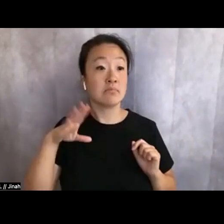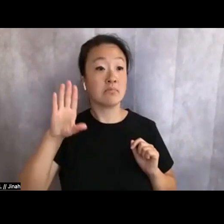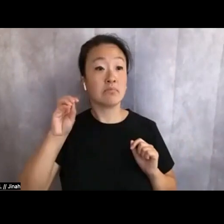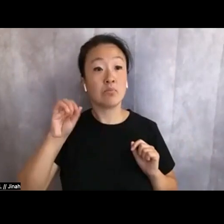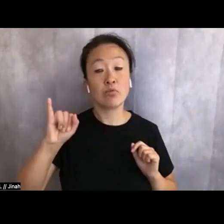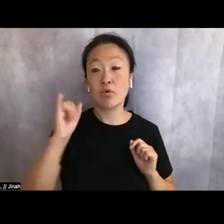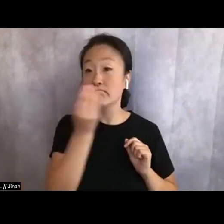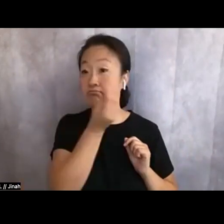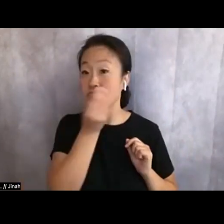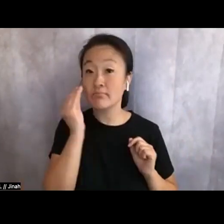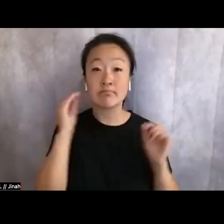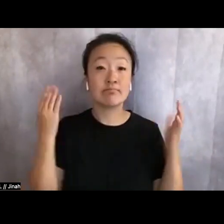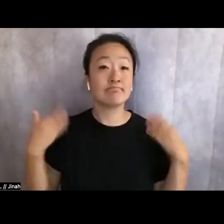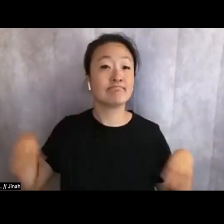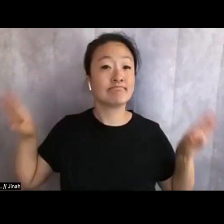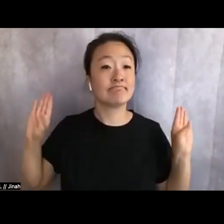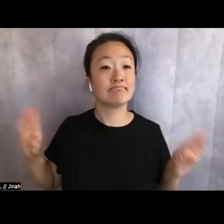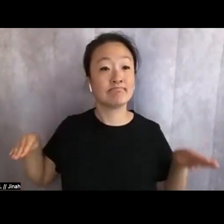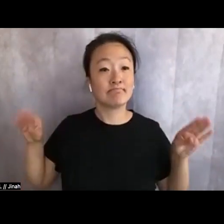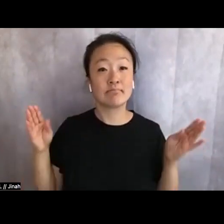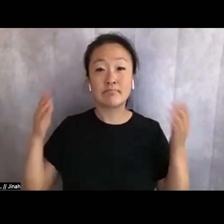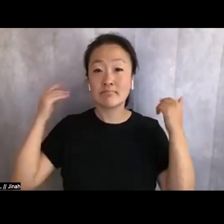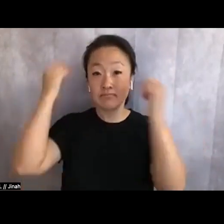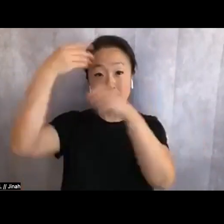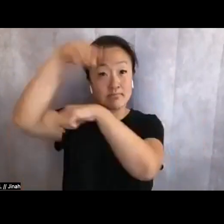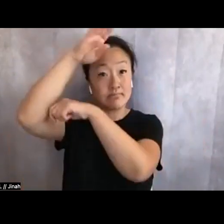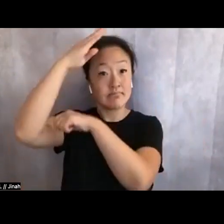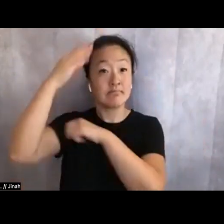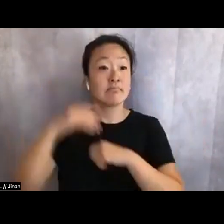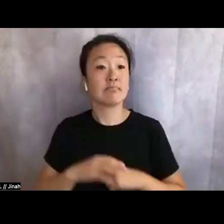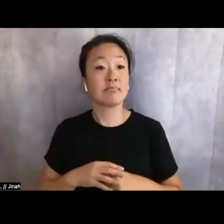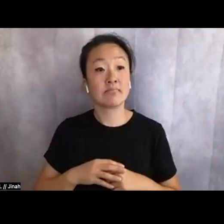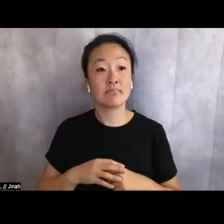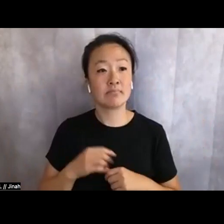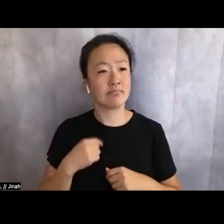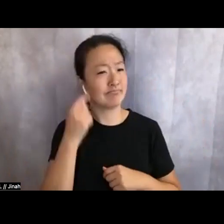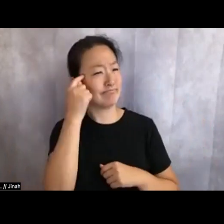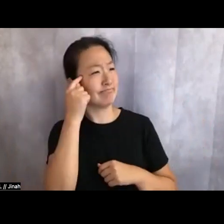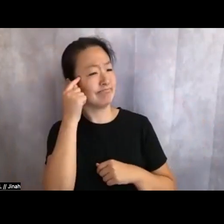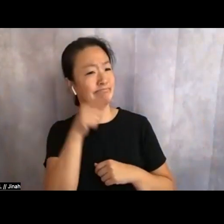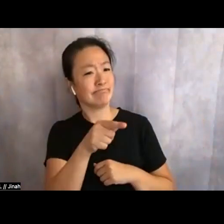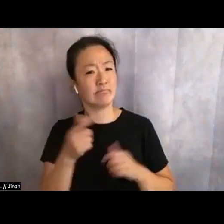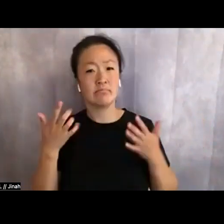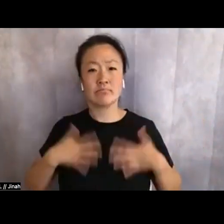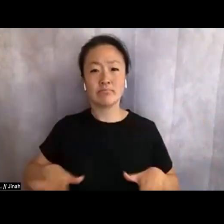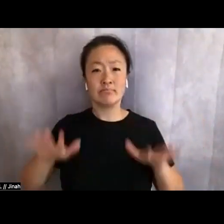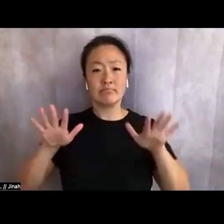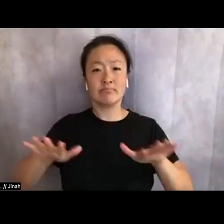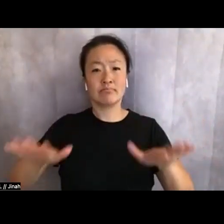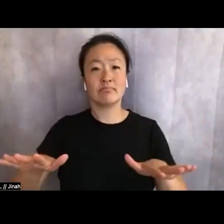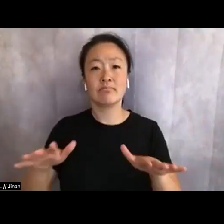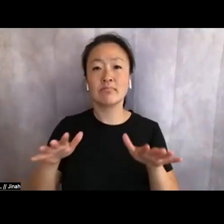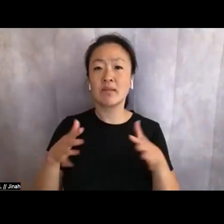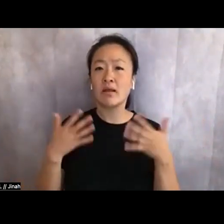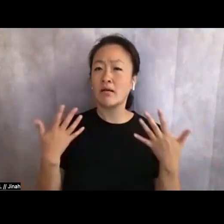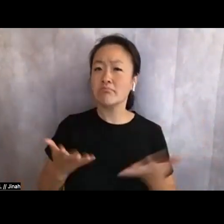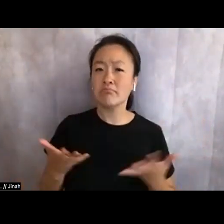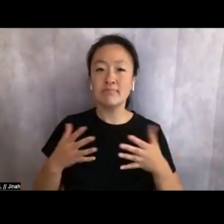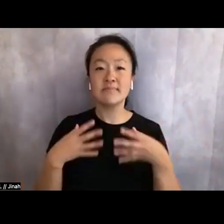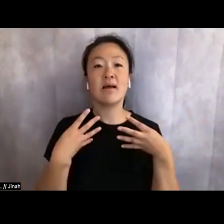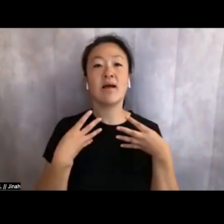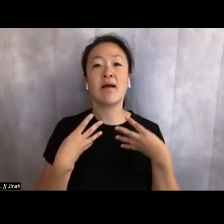crested wings for wavy hair, and to think, what is a petticoat but a gate? A cloud of taffeta, a